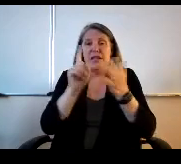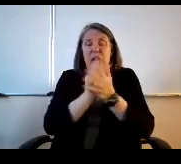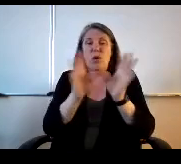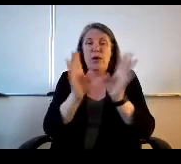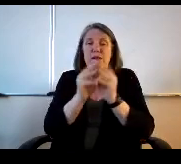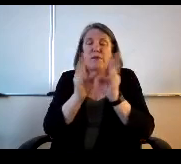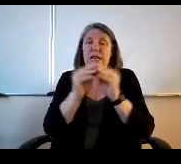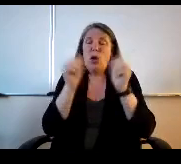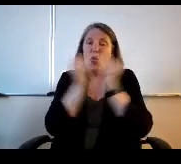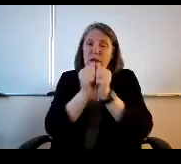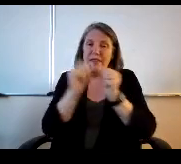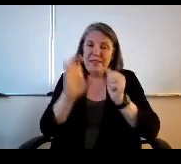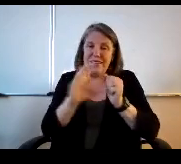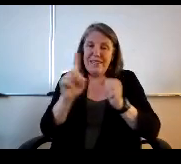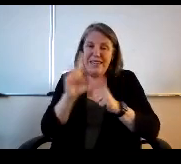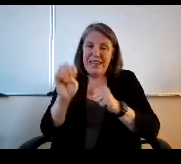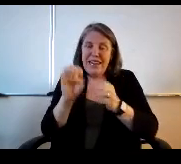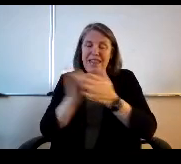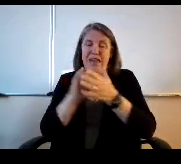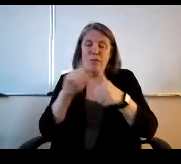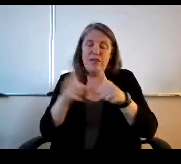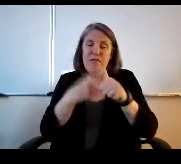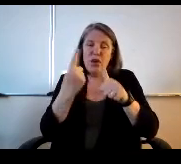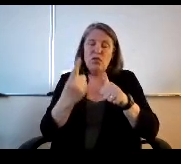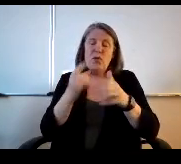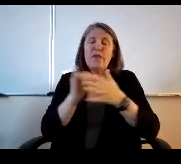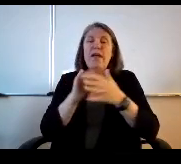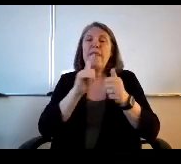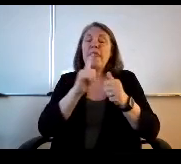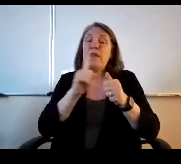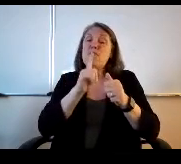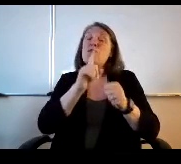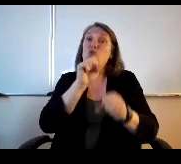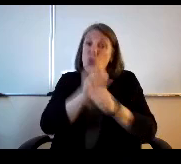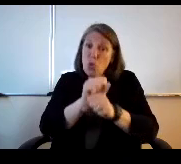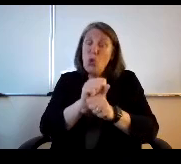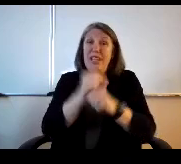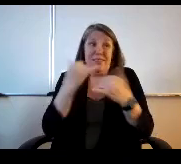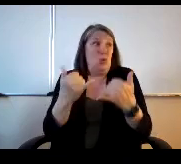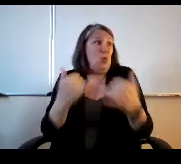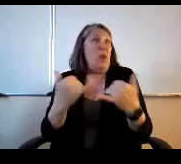CDE that was the first one it is. It is truly hot off the presses,